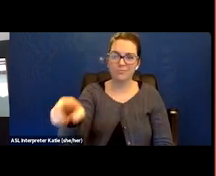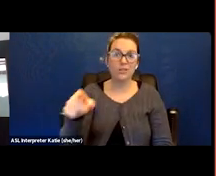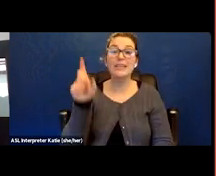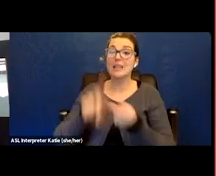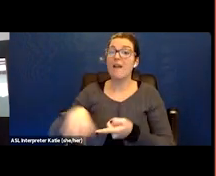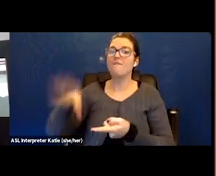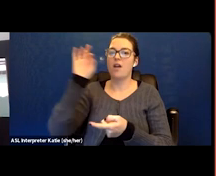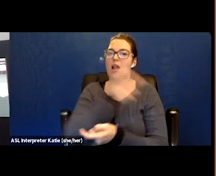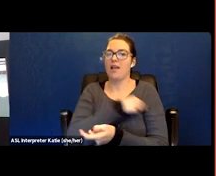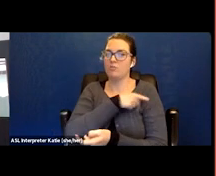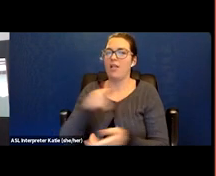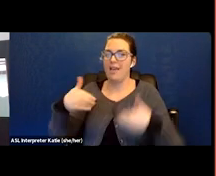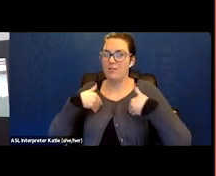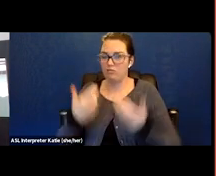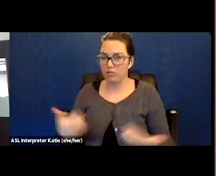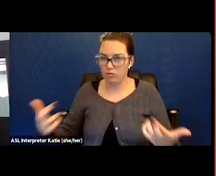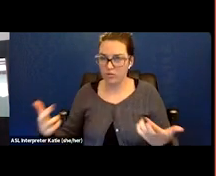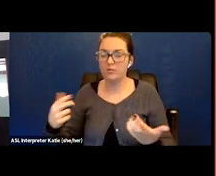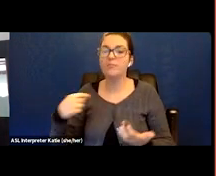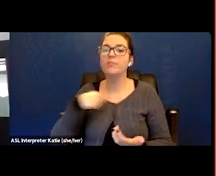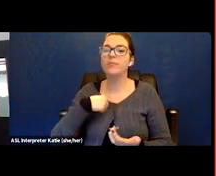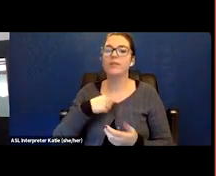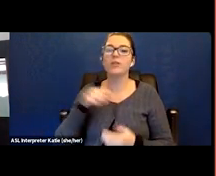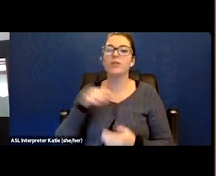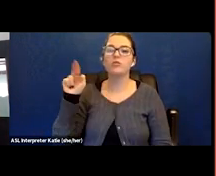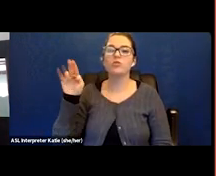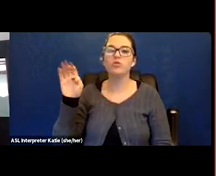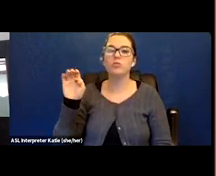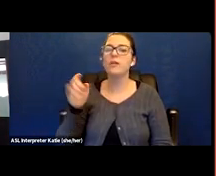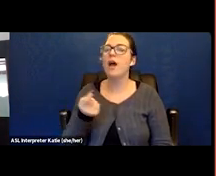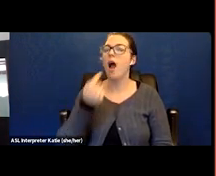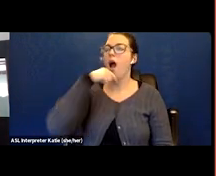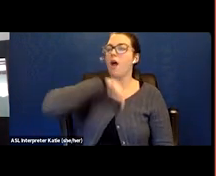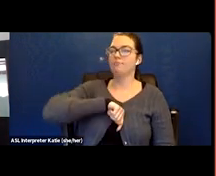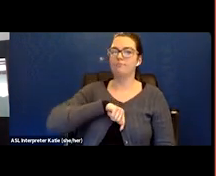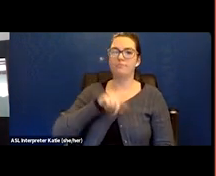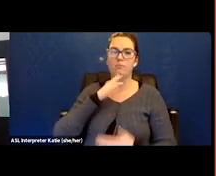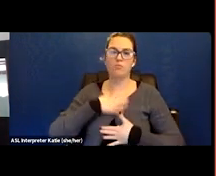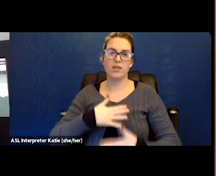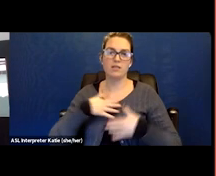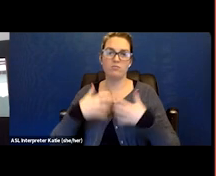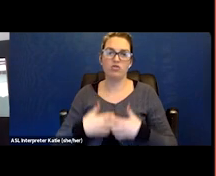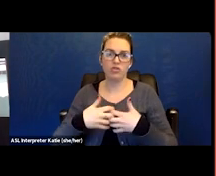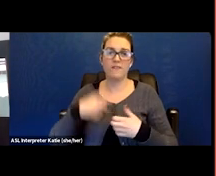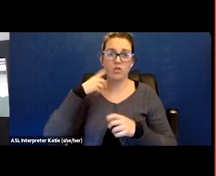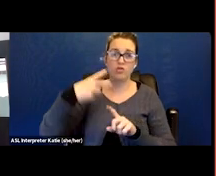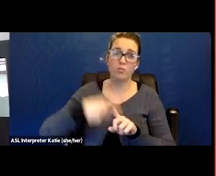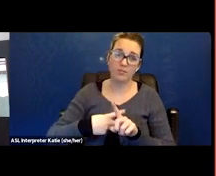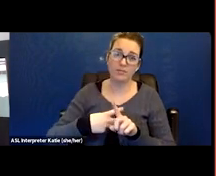I was ventilated, as Dr. Pritchard had mentioned, I was also on the ECMO machine